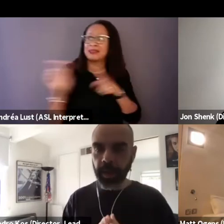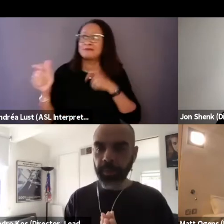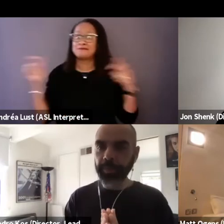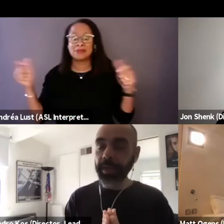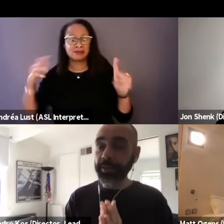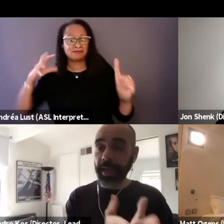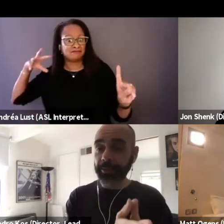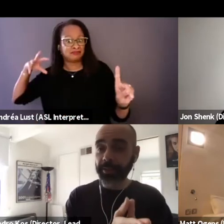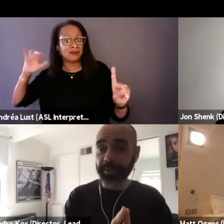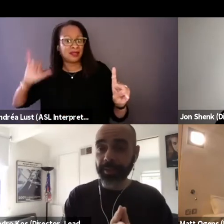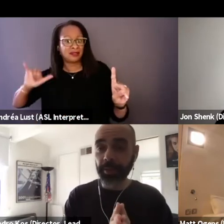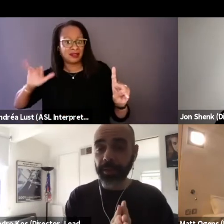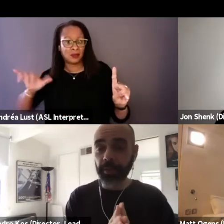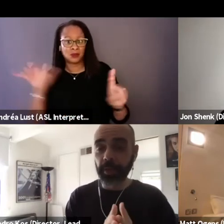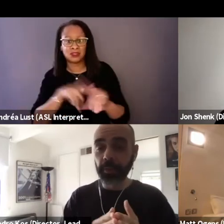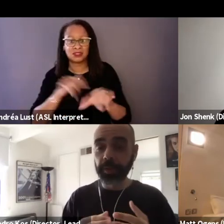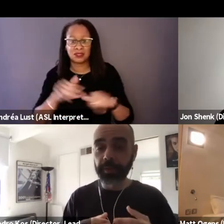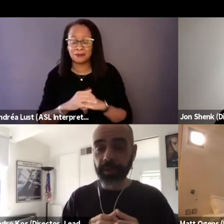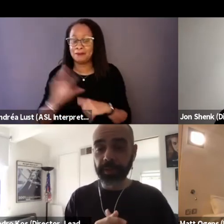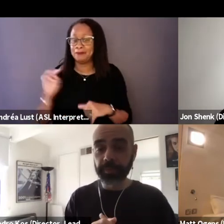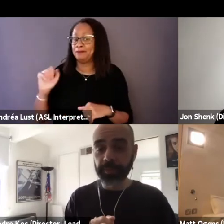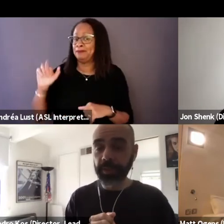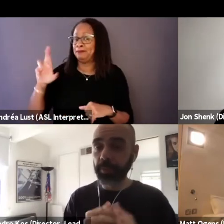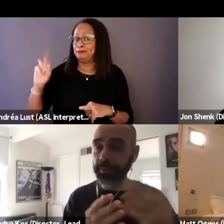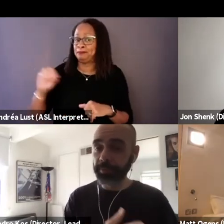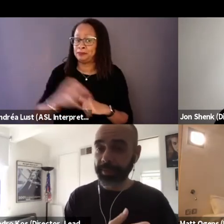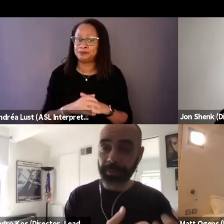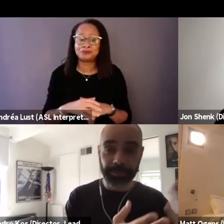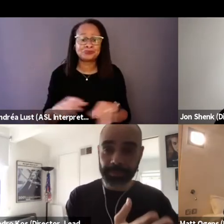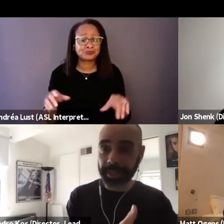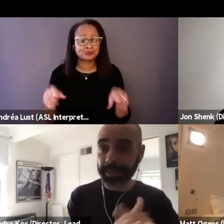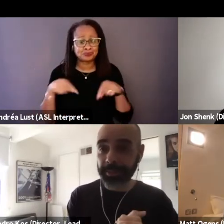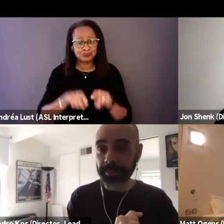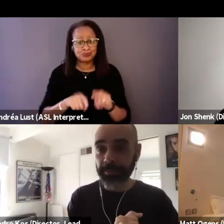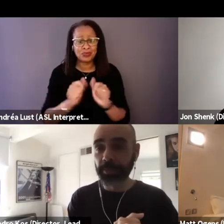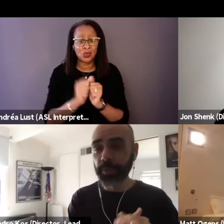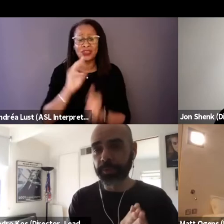And actually going along with maps, beautiful, beautiful,